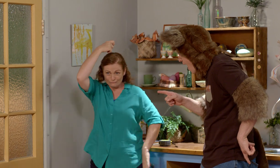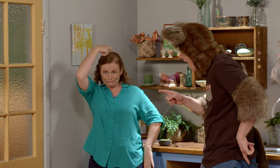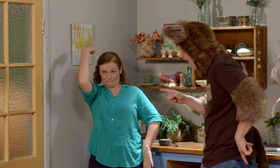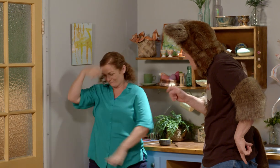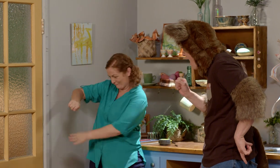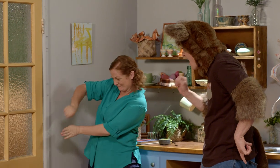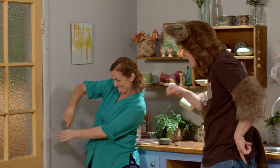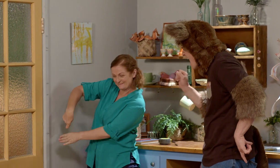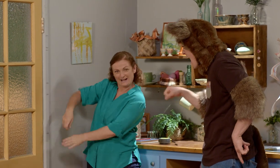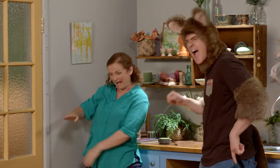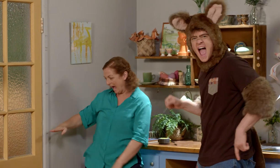we marked you off here.